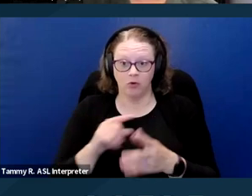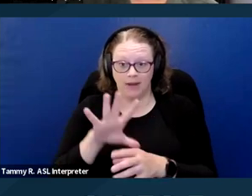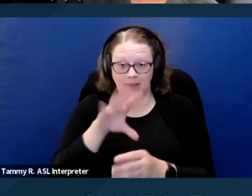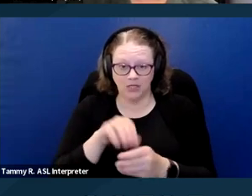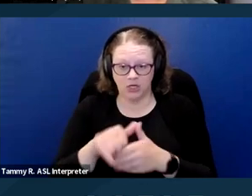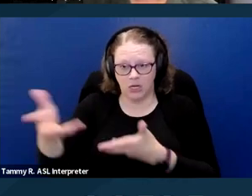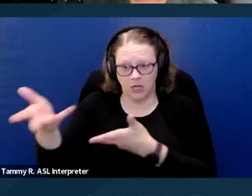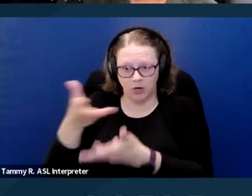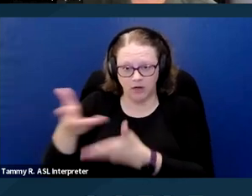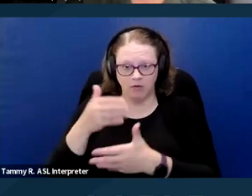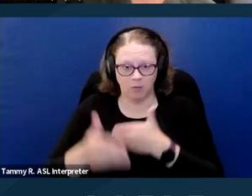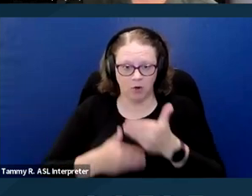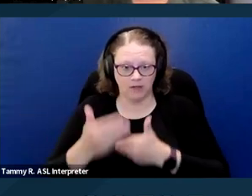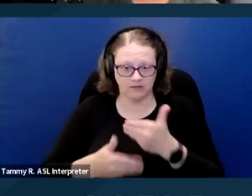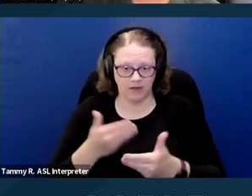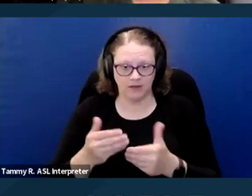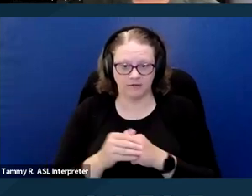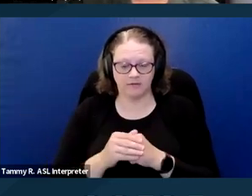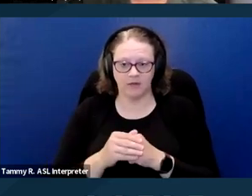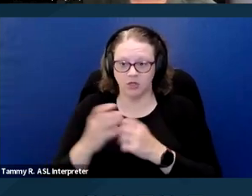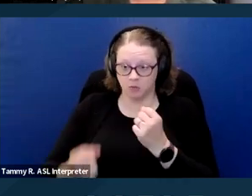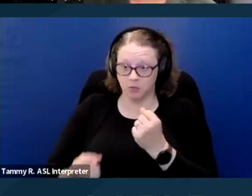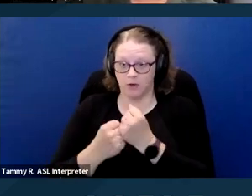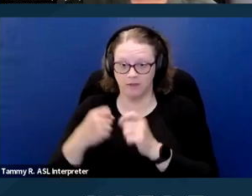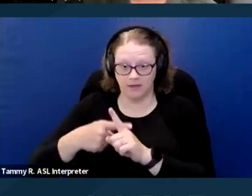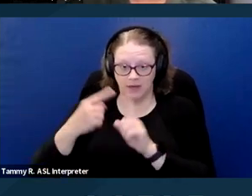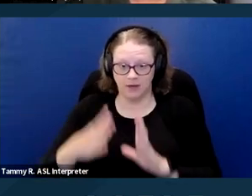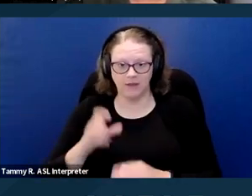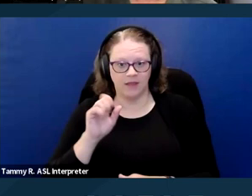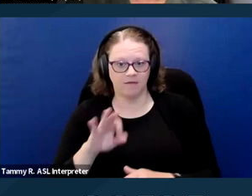and this is a quote, if a landlord is skeptical of a tenant's alleged disability